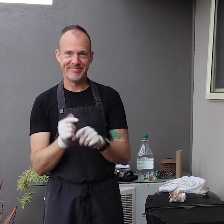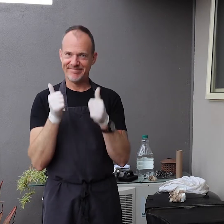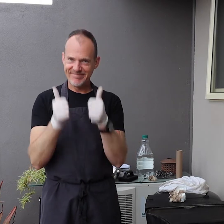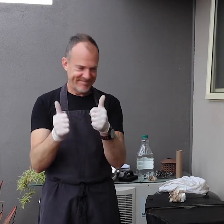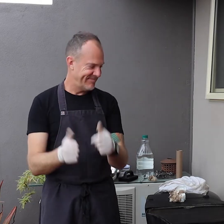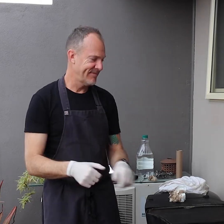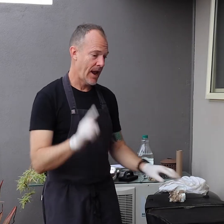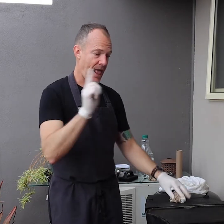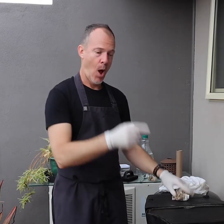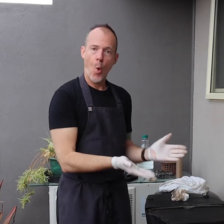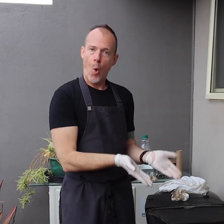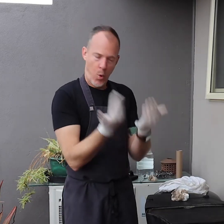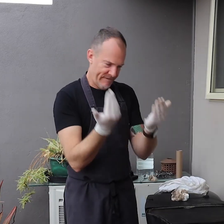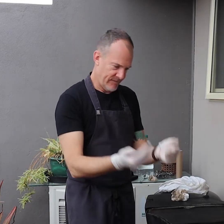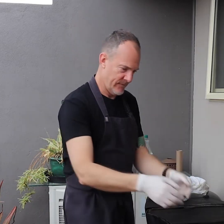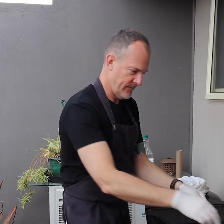Now remove the grate and hot plate again.